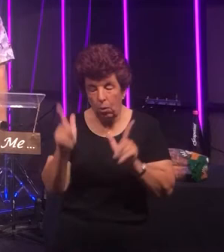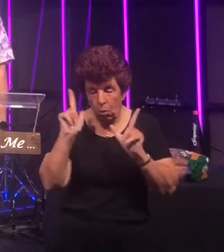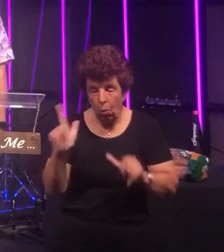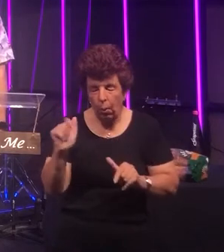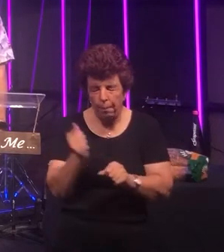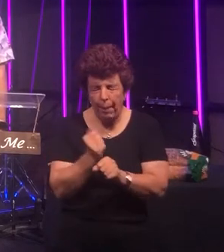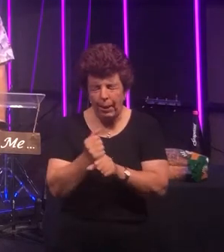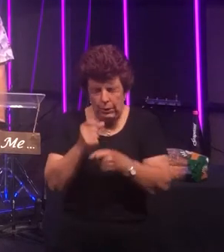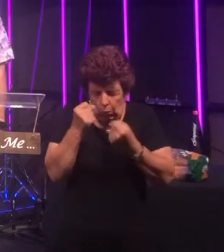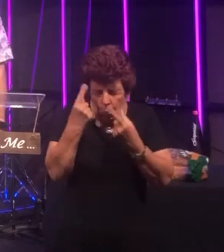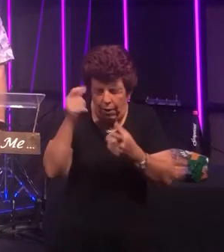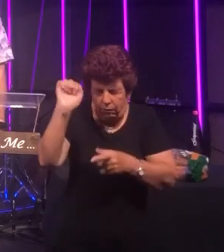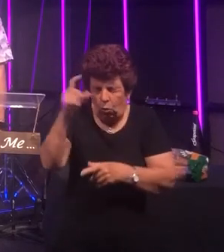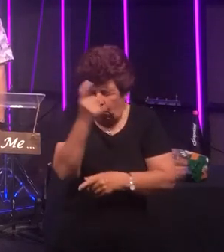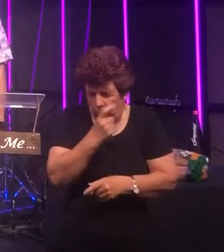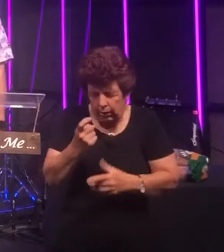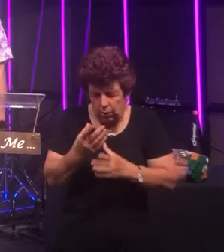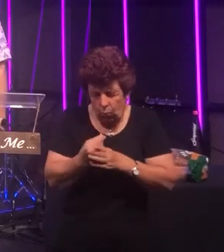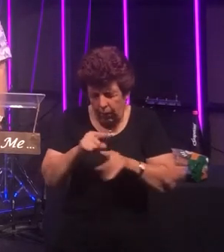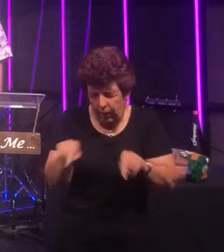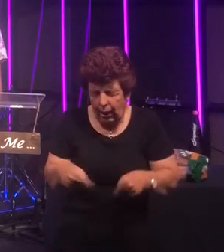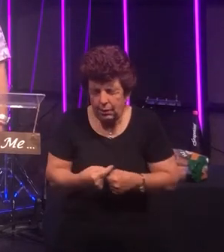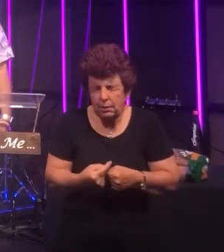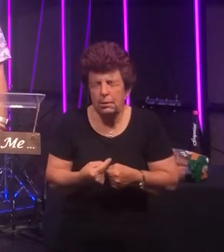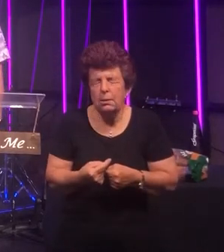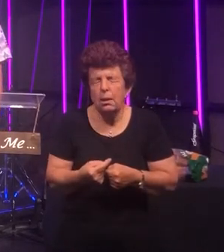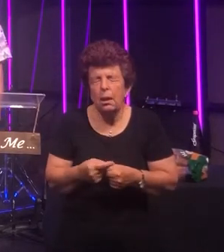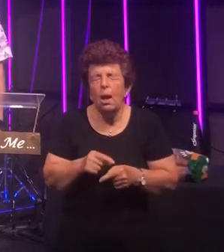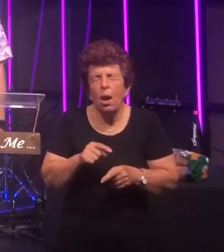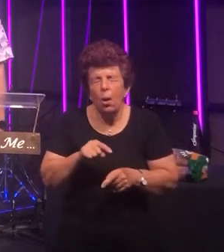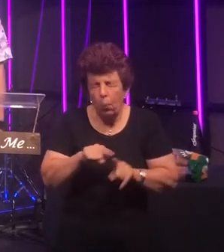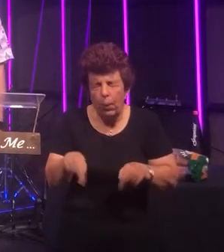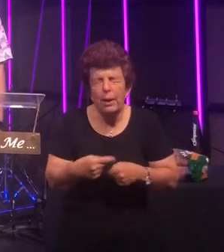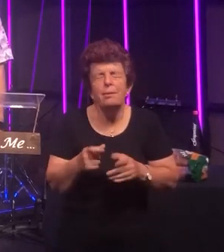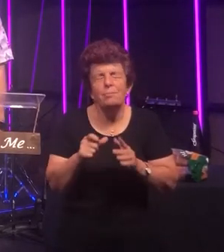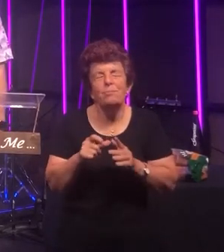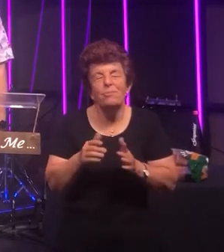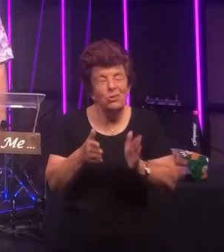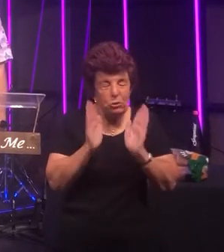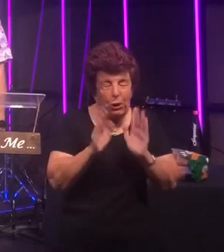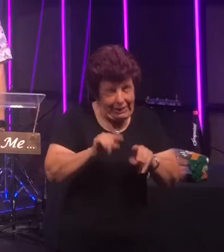aware of your presence with us as we do church in a different way - as we take